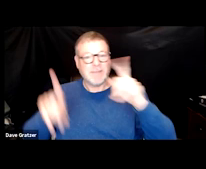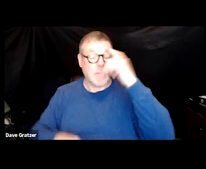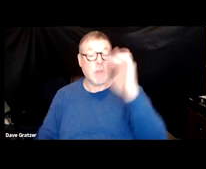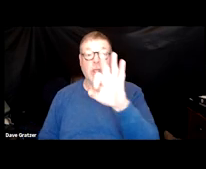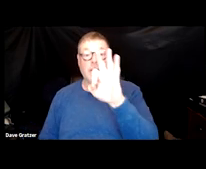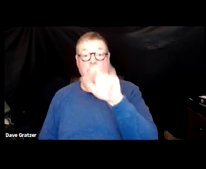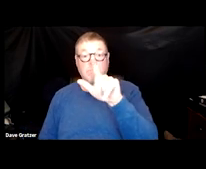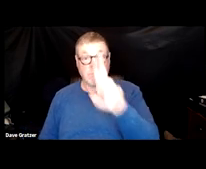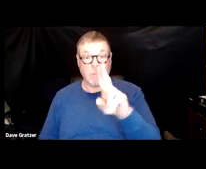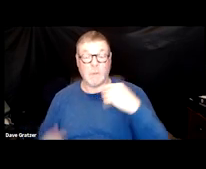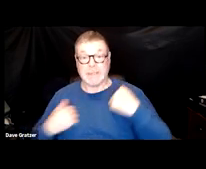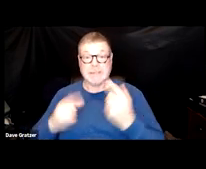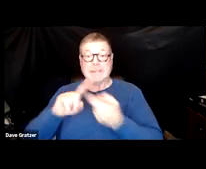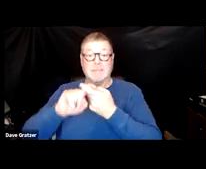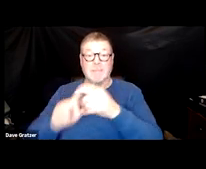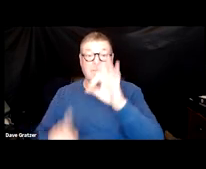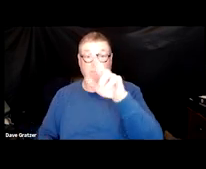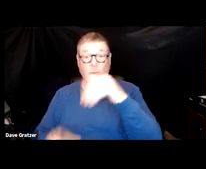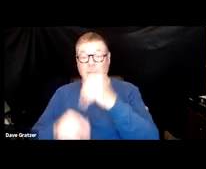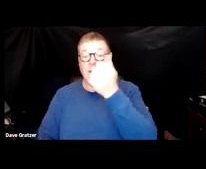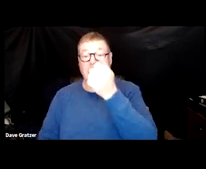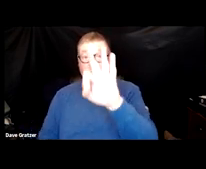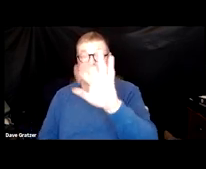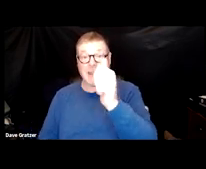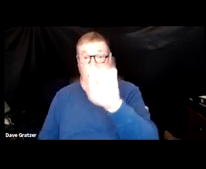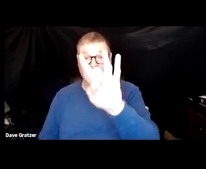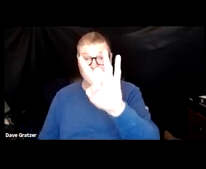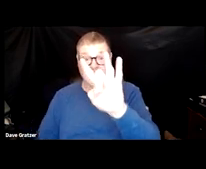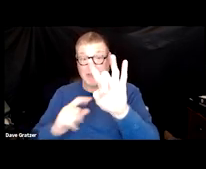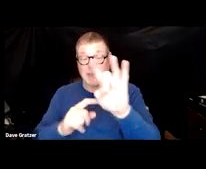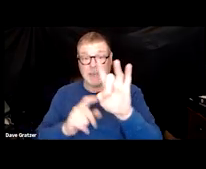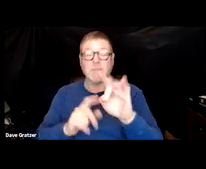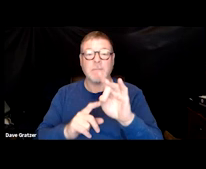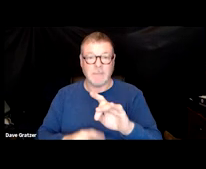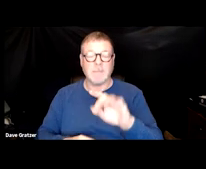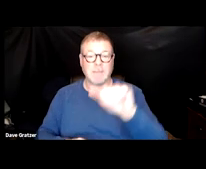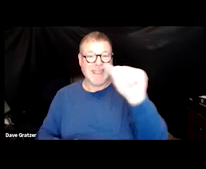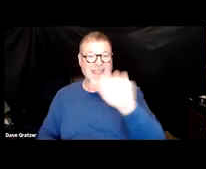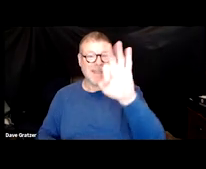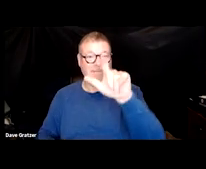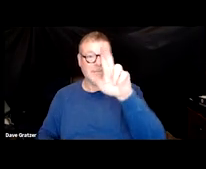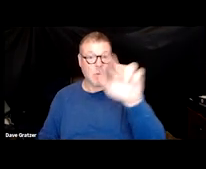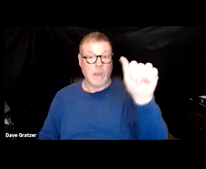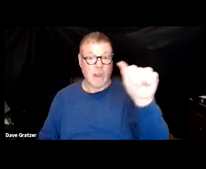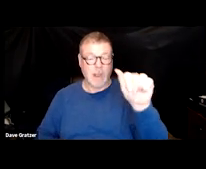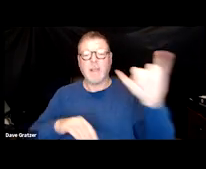the Spanish Flu in 1918 was an influenza A. And it affected younger individuals